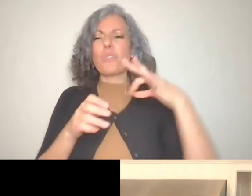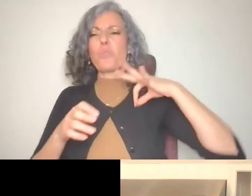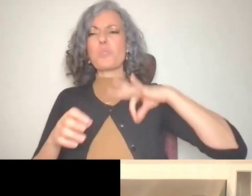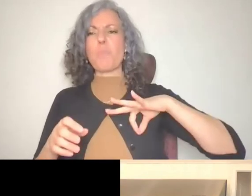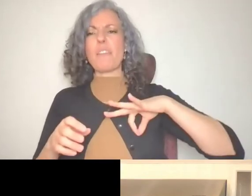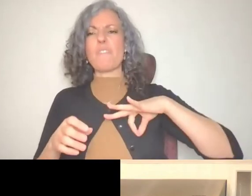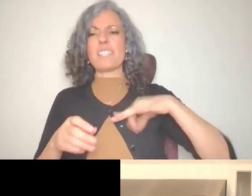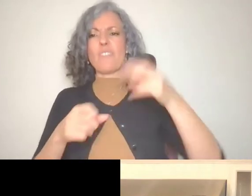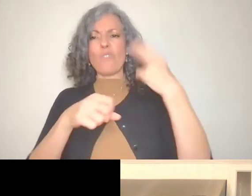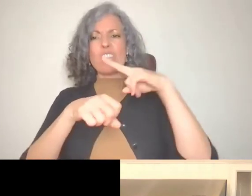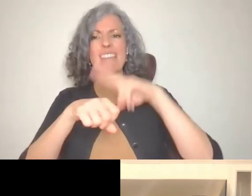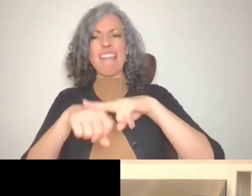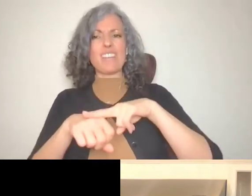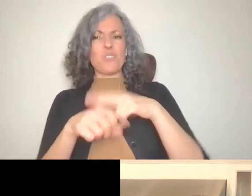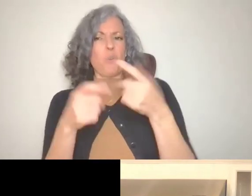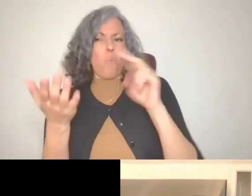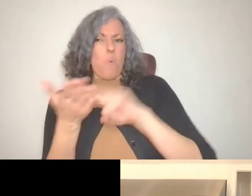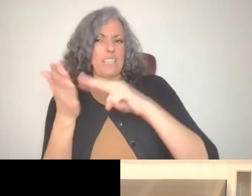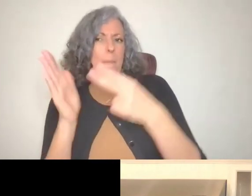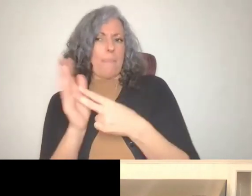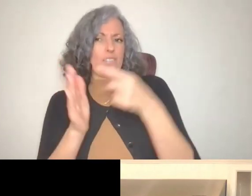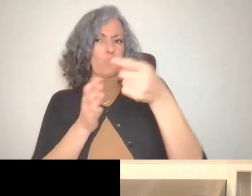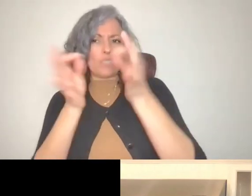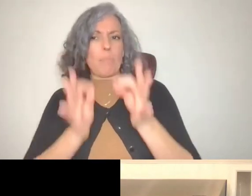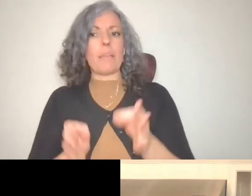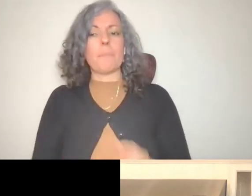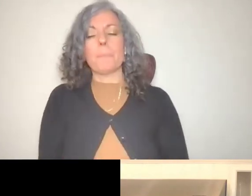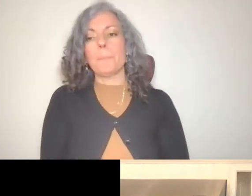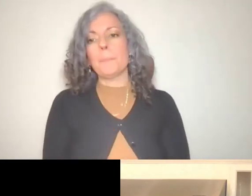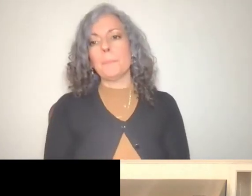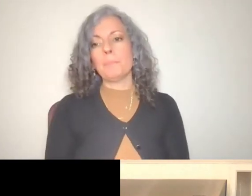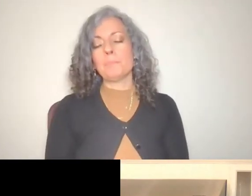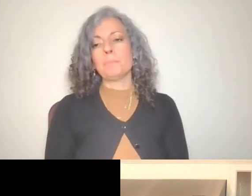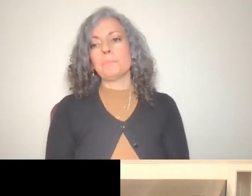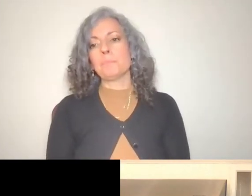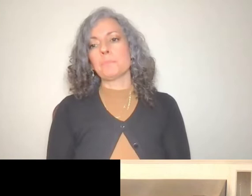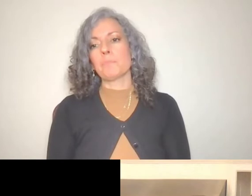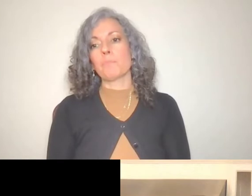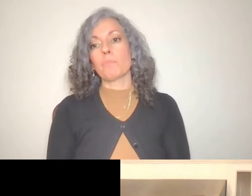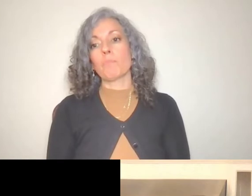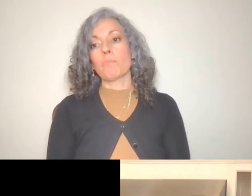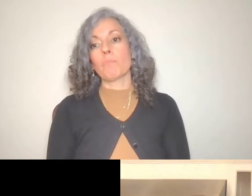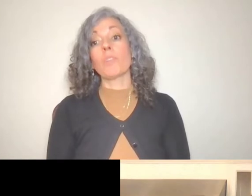Can't Taylor, what are you thinking about? I'm I'm speaking about like in terms of